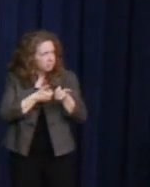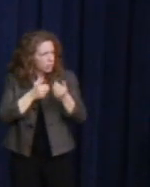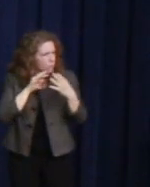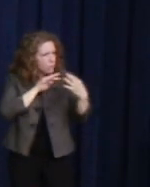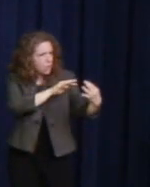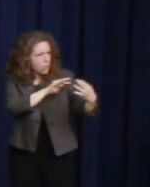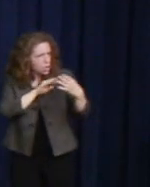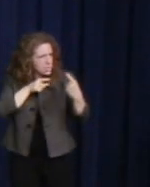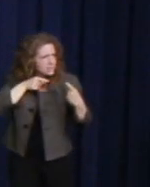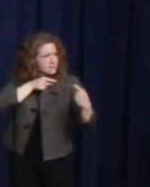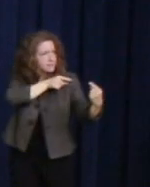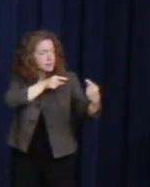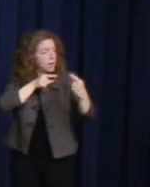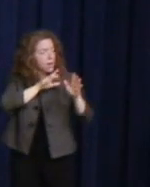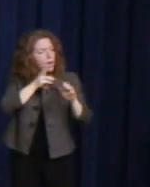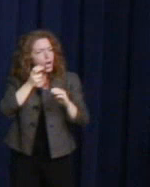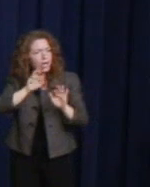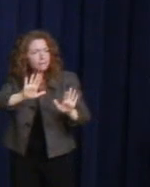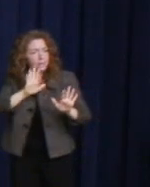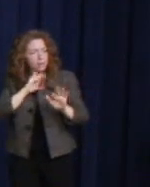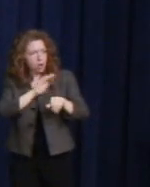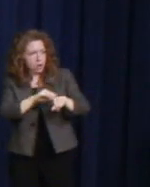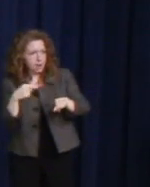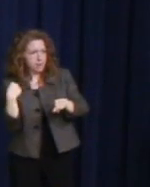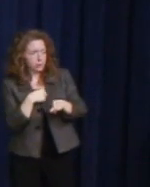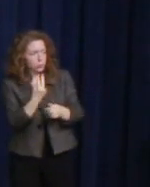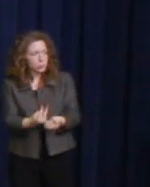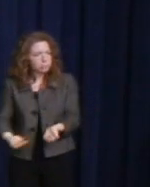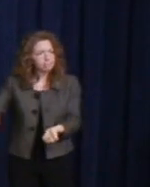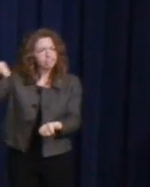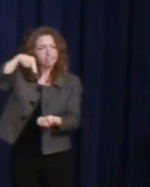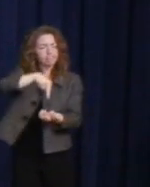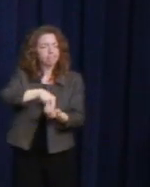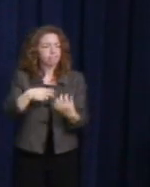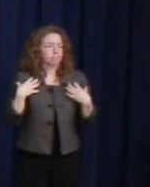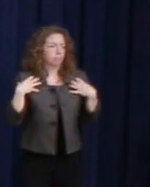A call to be brave in the face of hatred and anger.